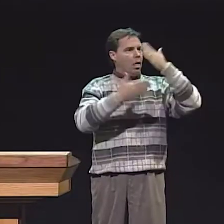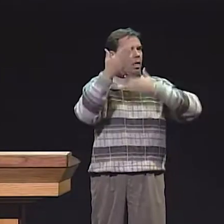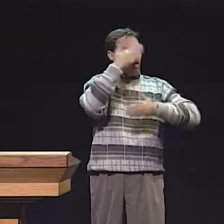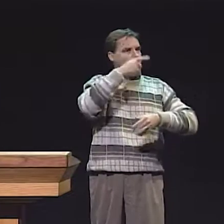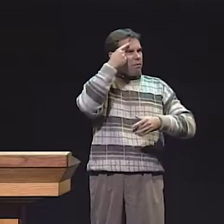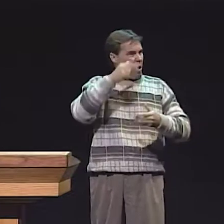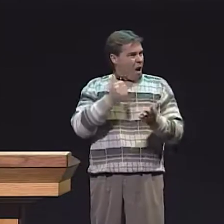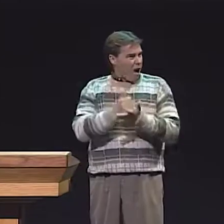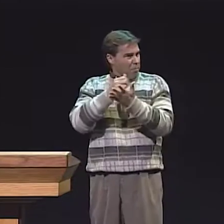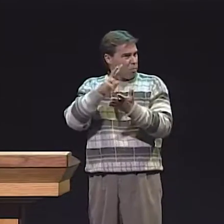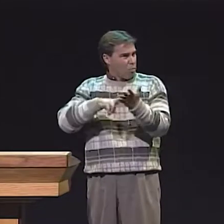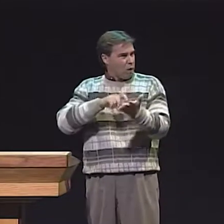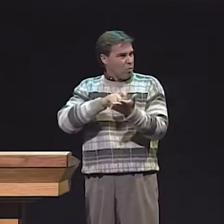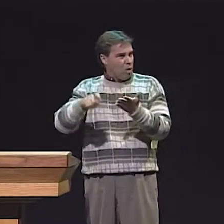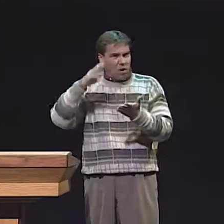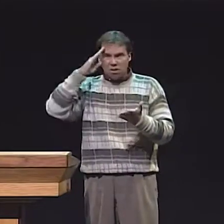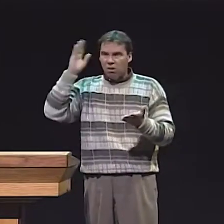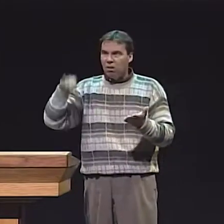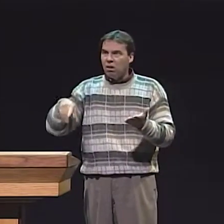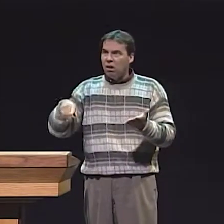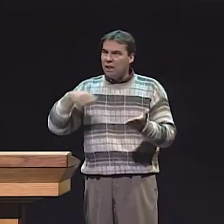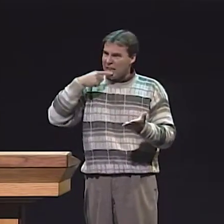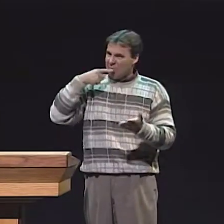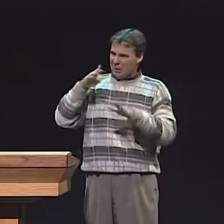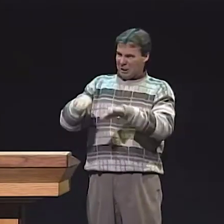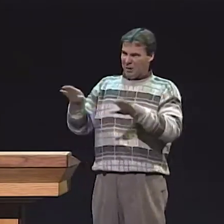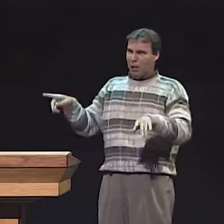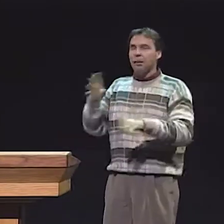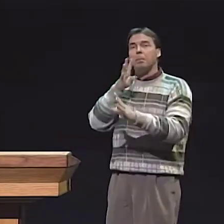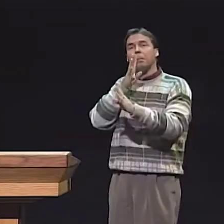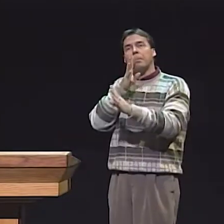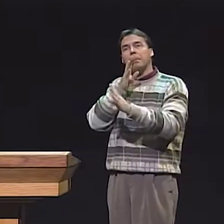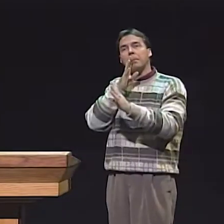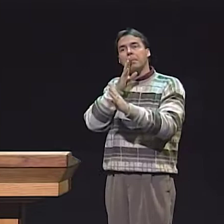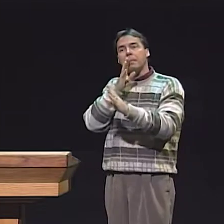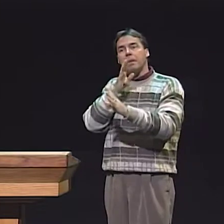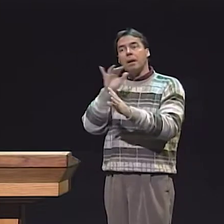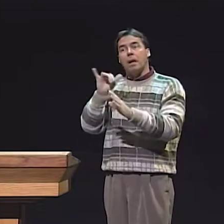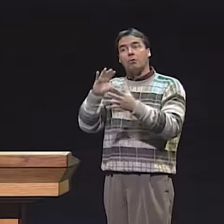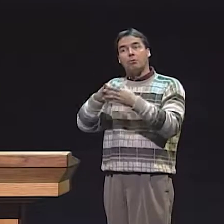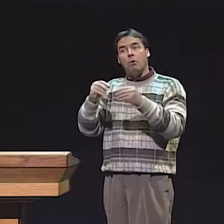PART OF IT IS THEIR ORAL TRADITION. WE WANT TO KNOW IF HEARING CHILDREN'S